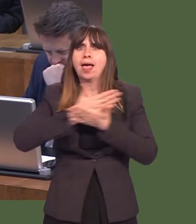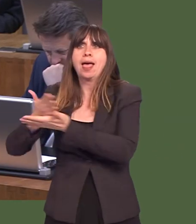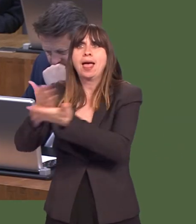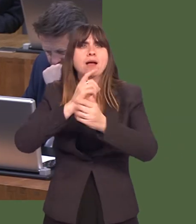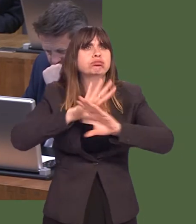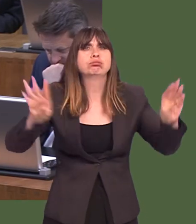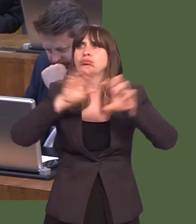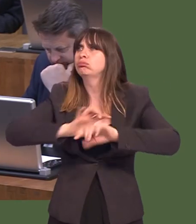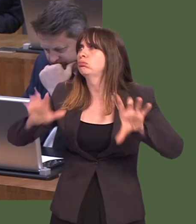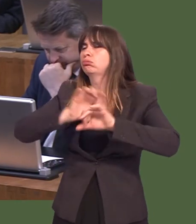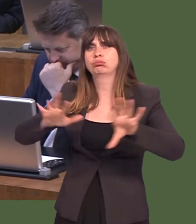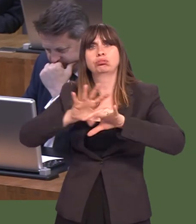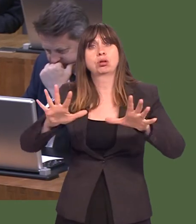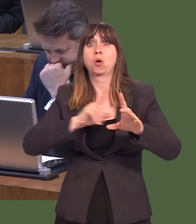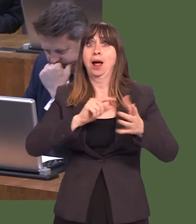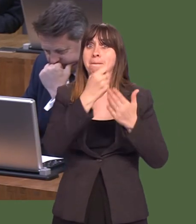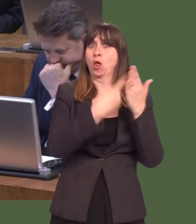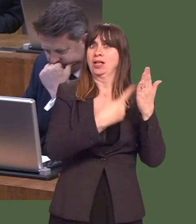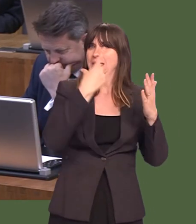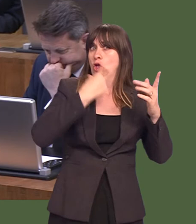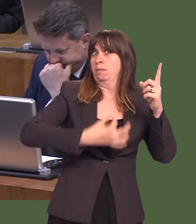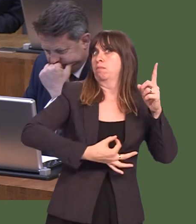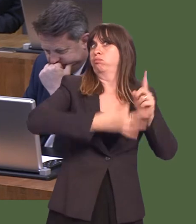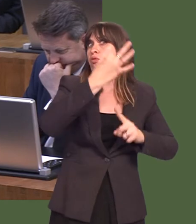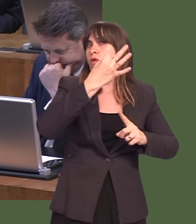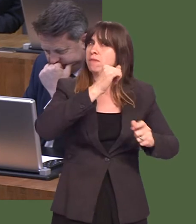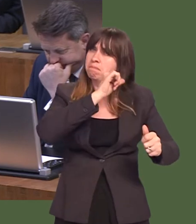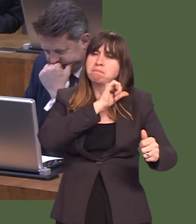information as possible is used in order to strengthen policies as far as the future is